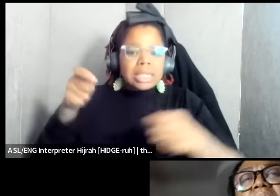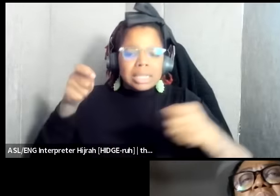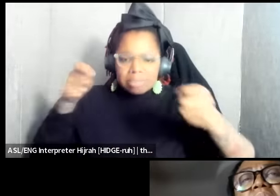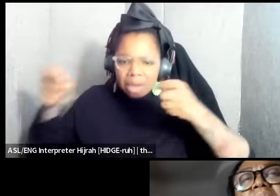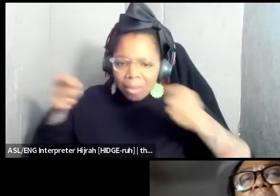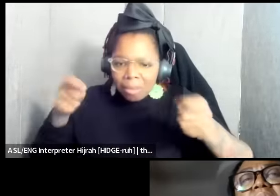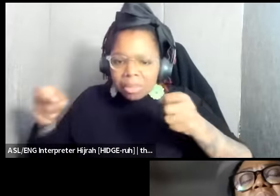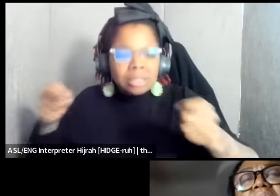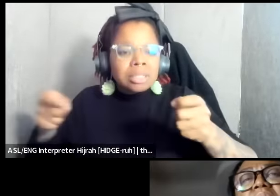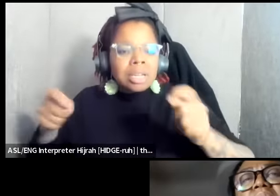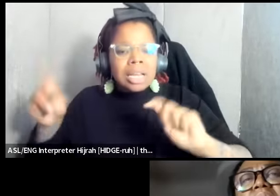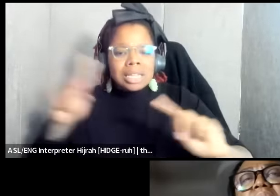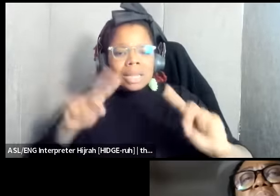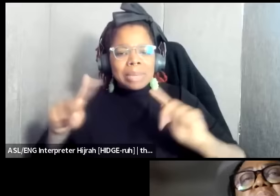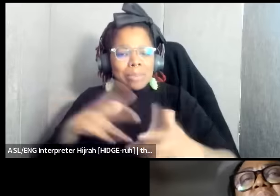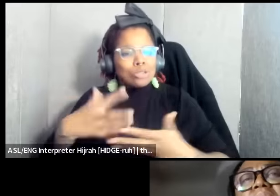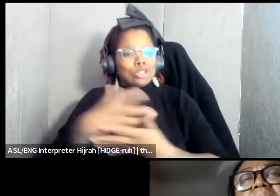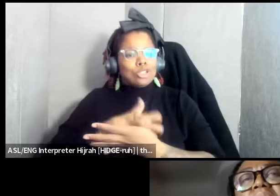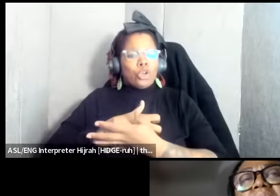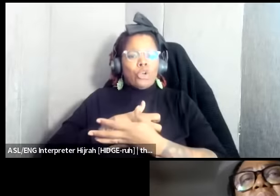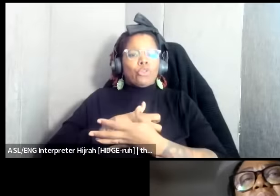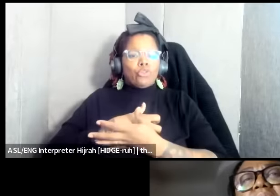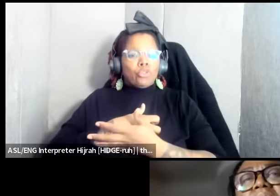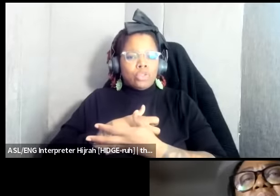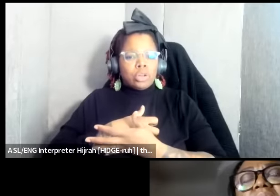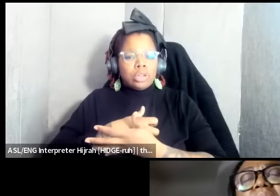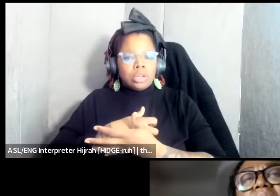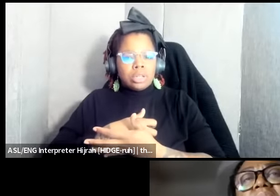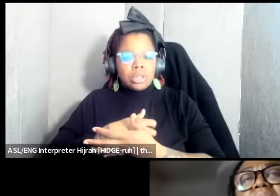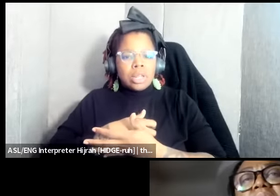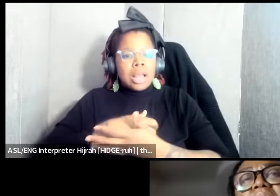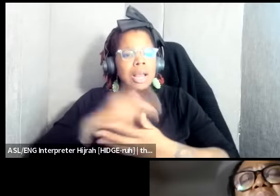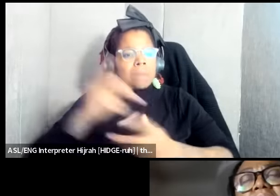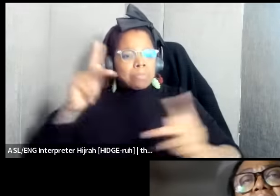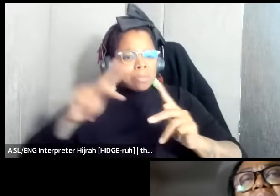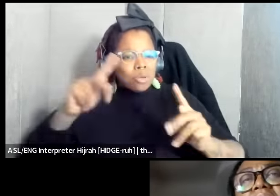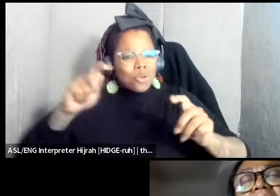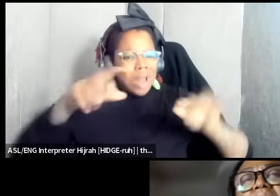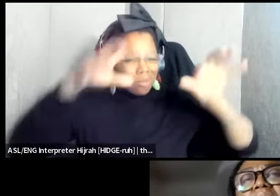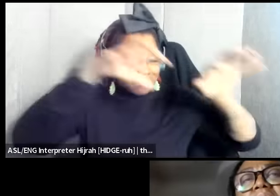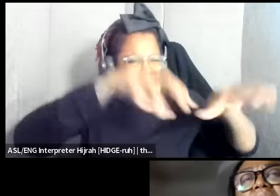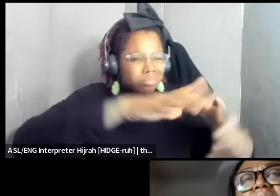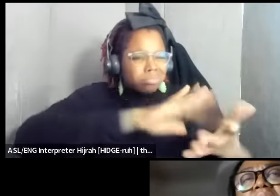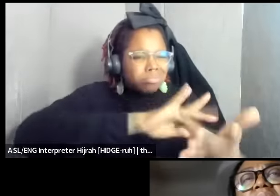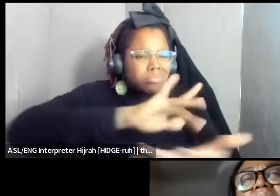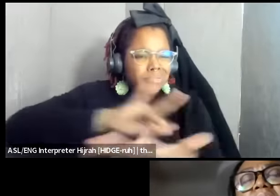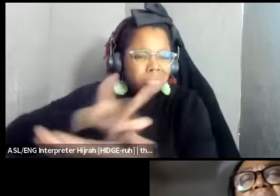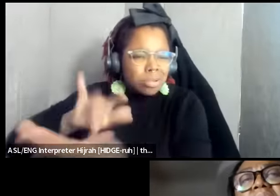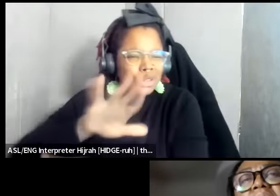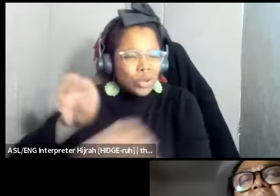deserve you know will have dominion over your land extract its resources what's happening in Congo